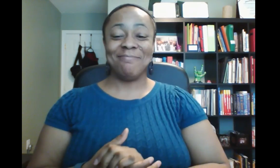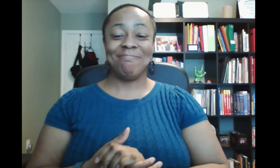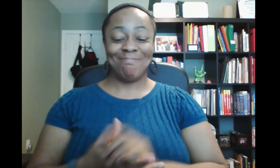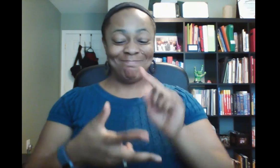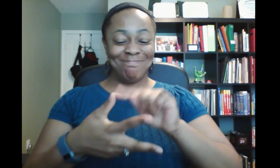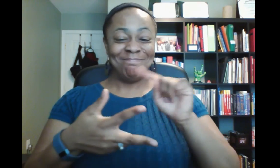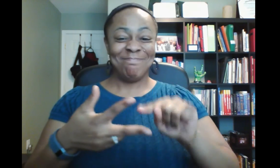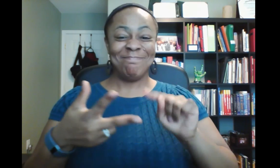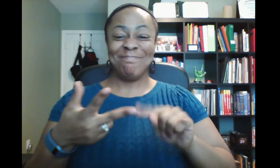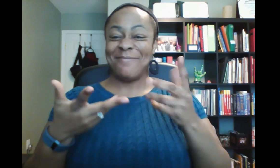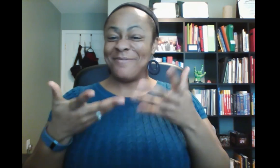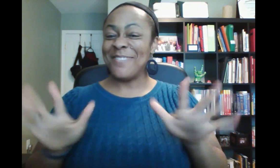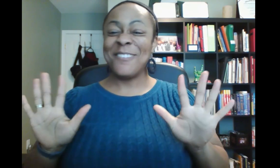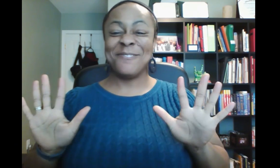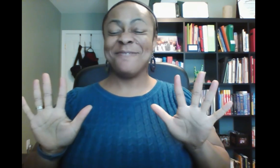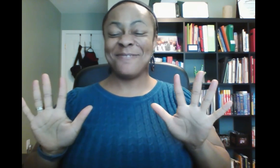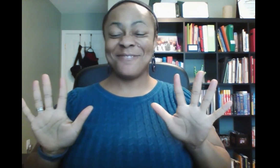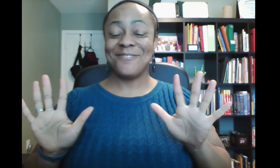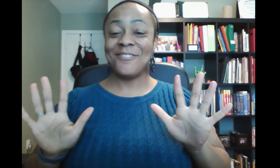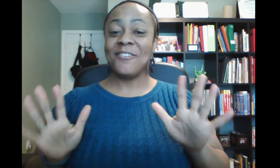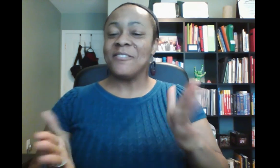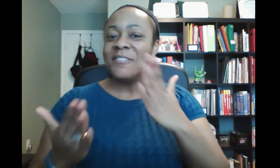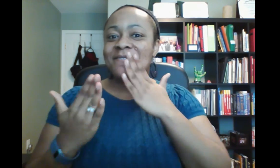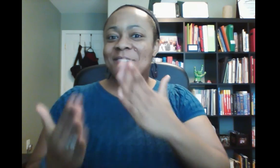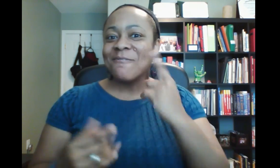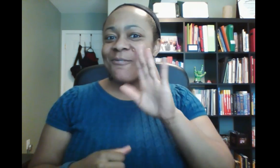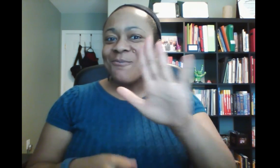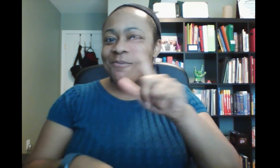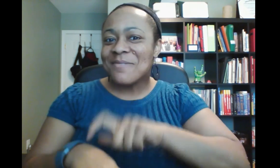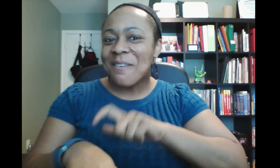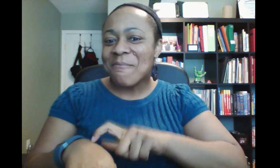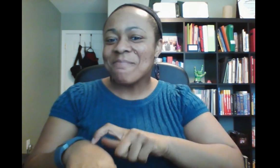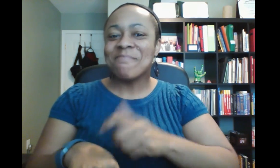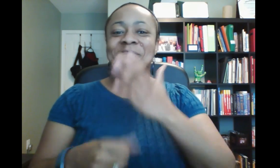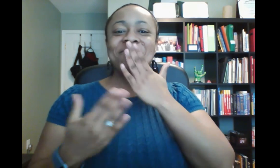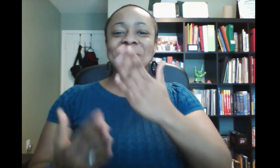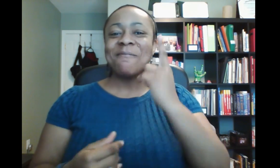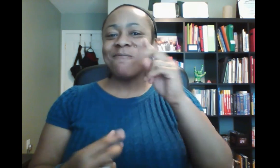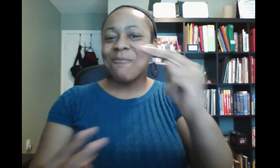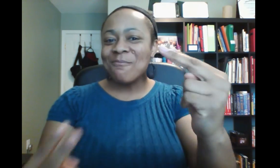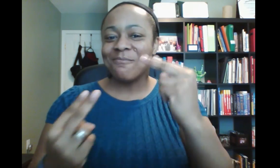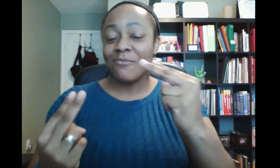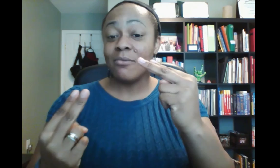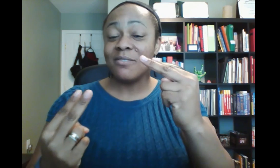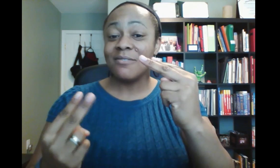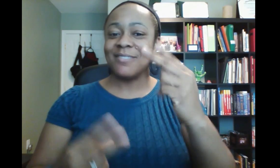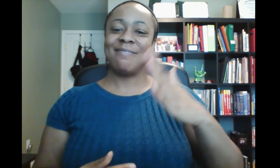That's all that I needed to cover. Thank you for your time, thank you for watching,